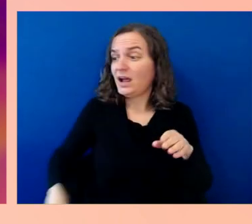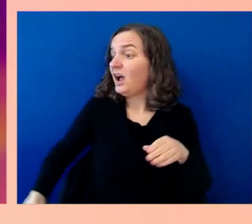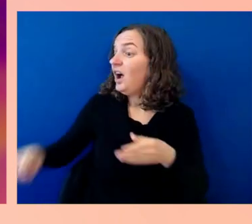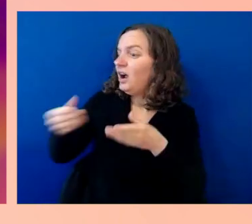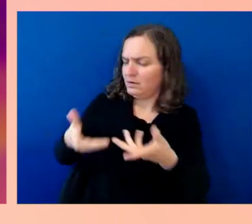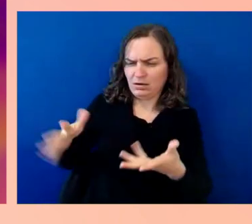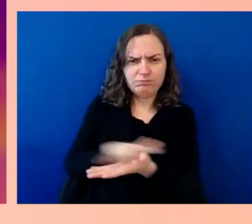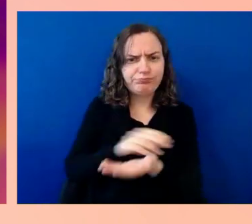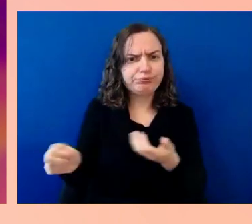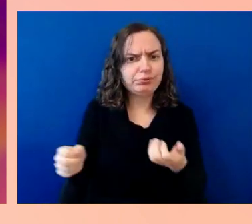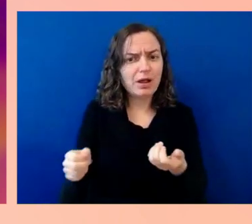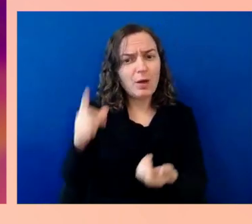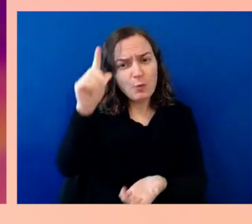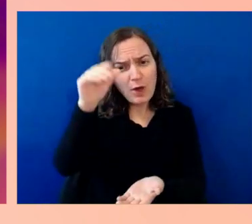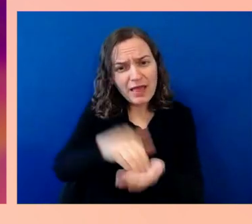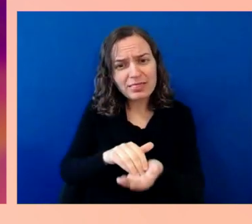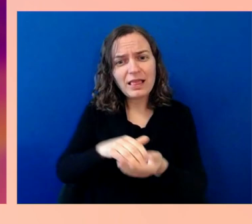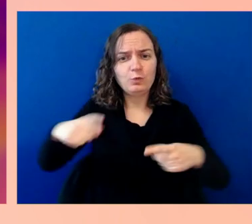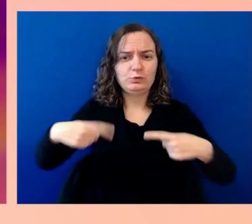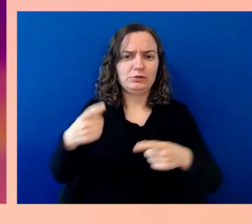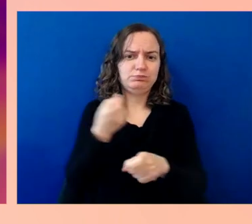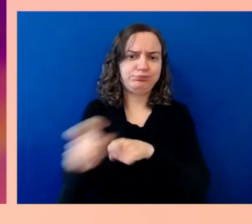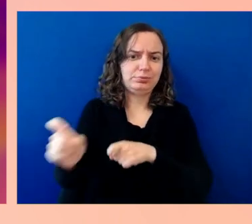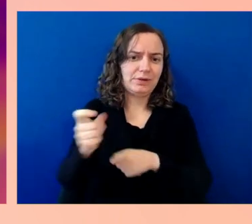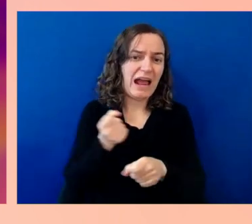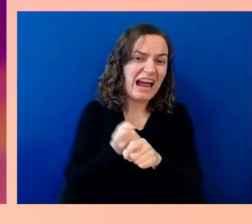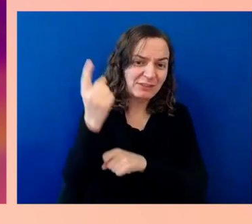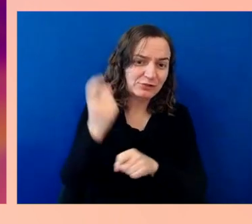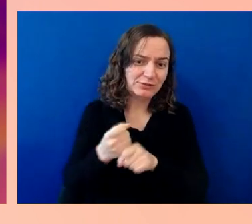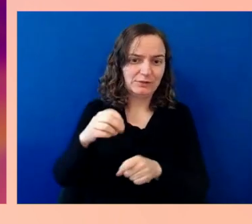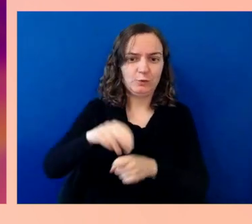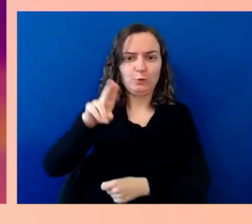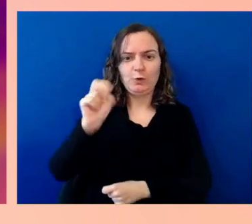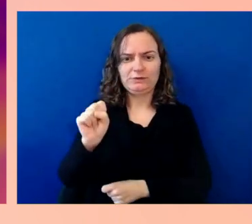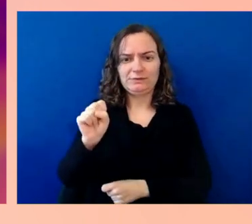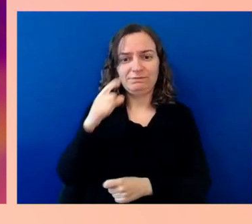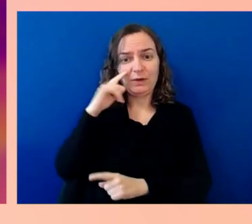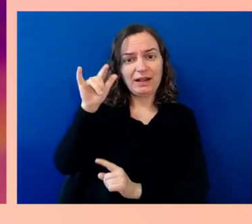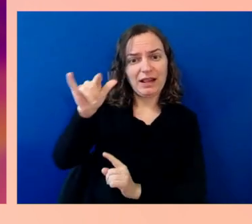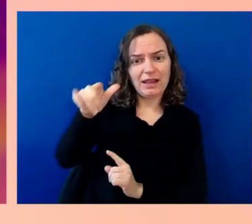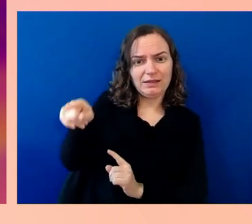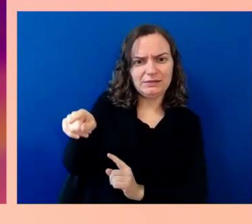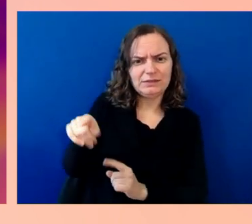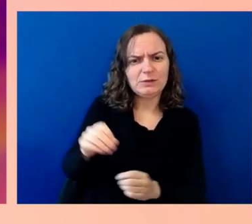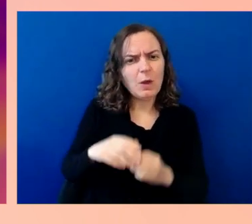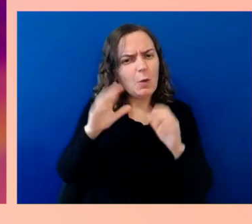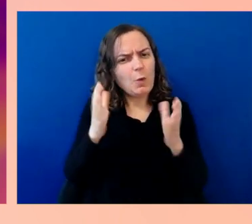What can the country offer in terms of some hope for people who use a wheelchair